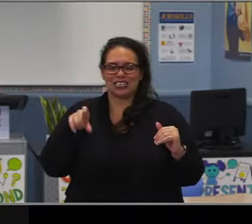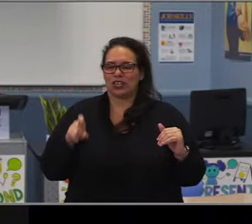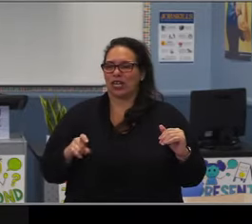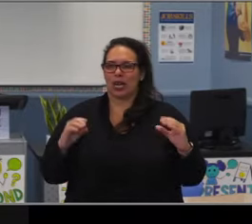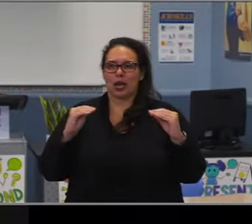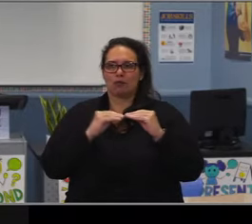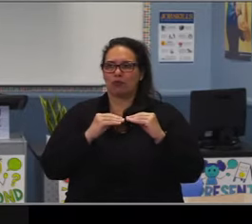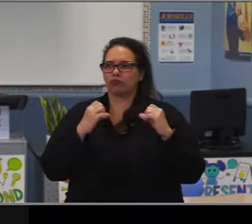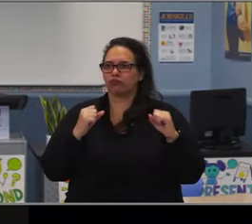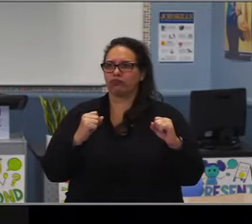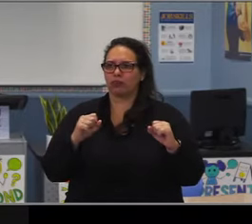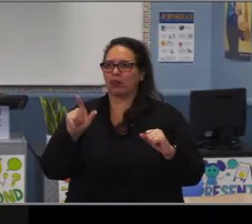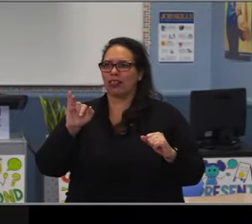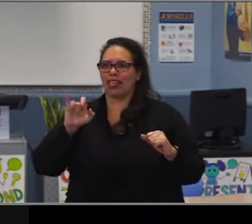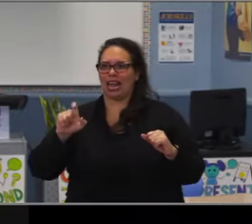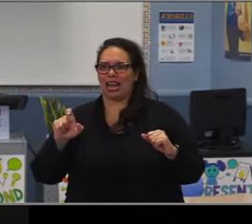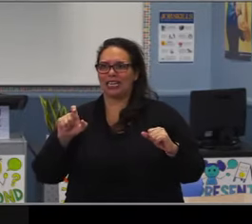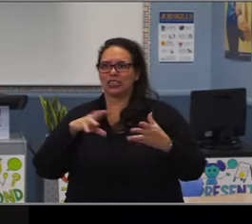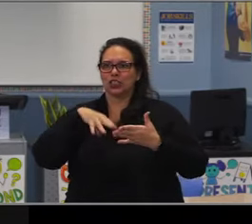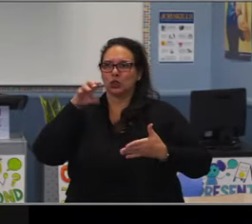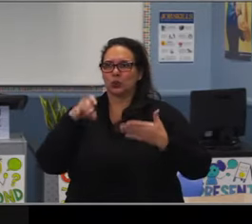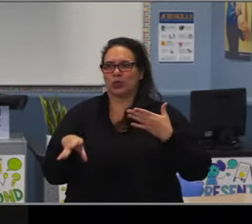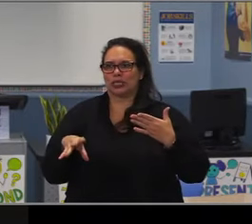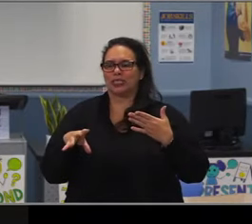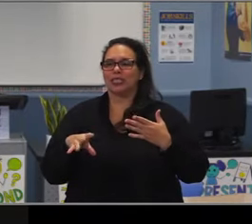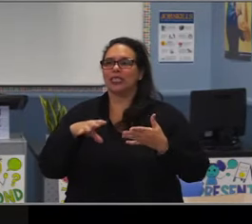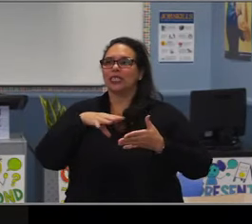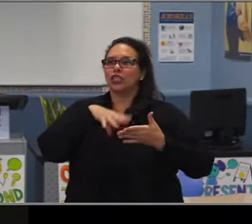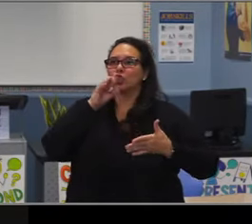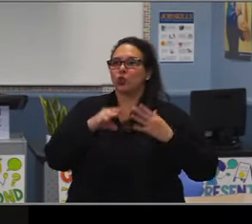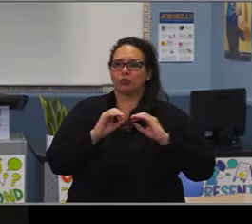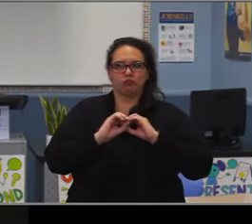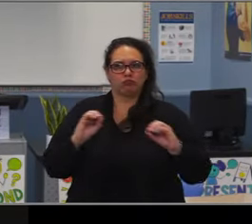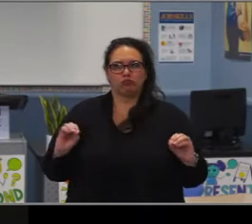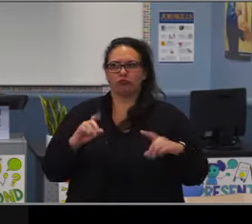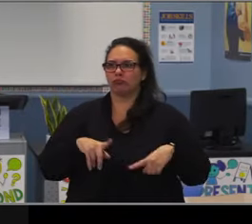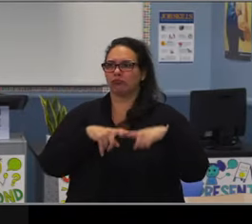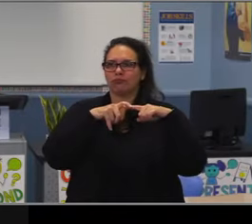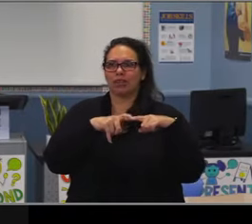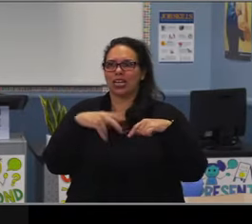Or does it happen later 10th grade, 11th grade? Because again, that gives us an idea of where we can work with families